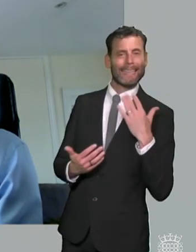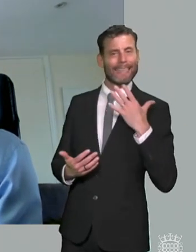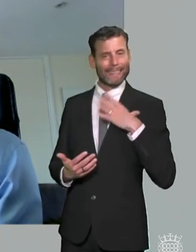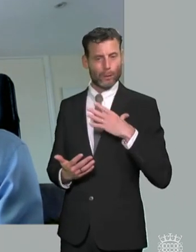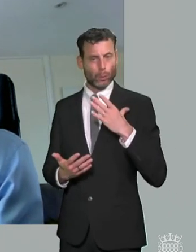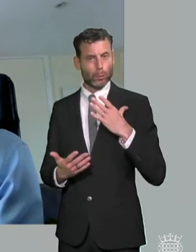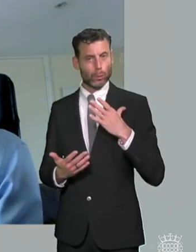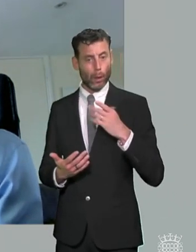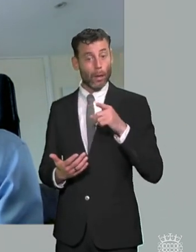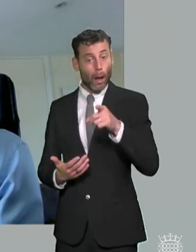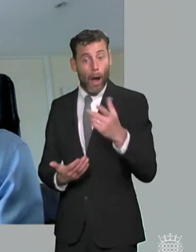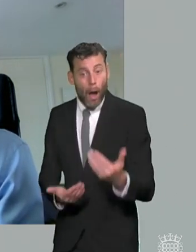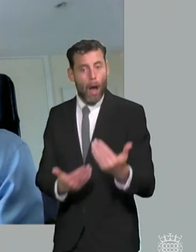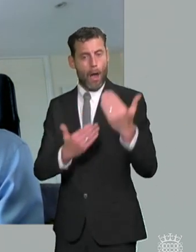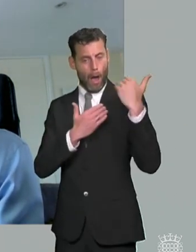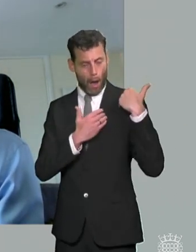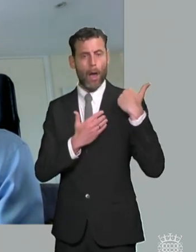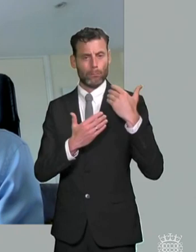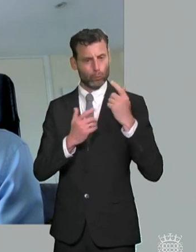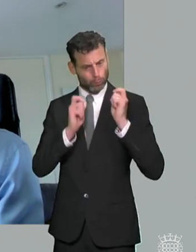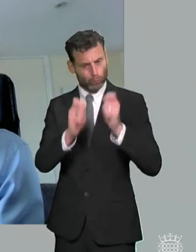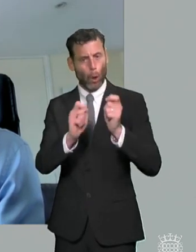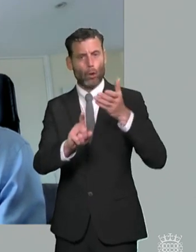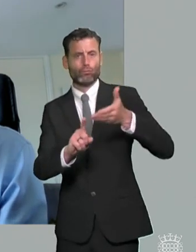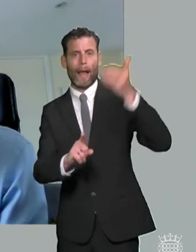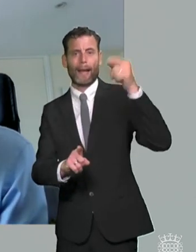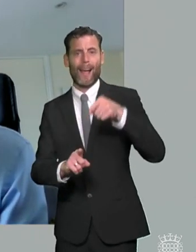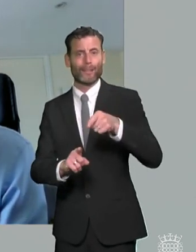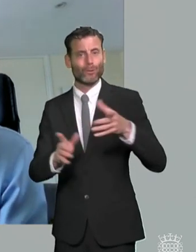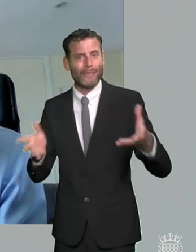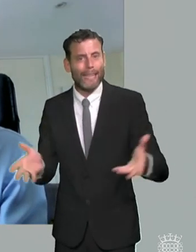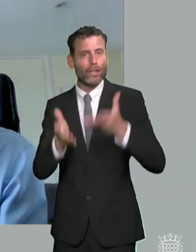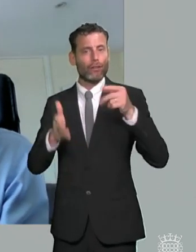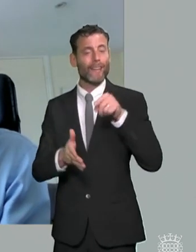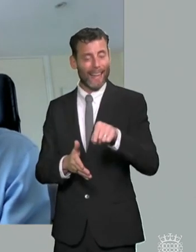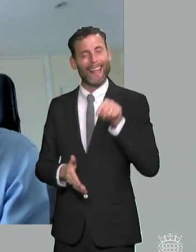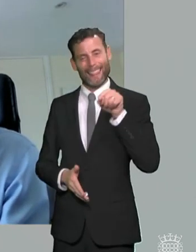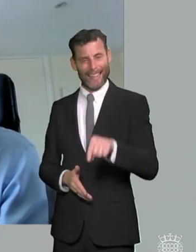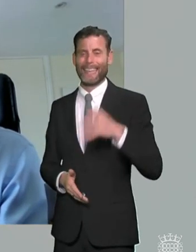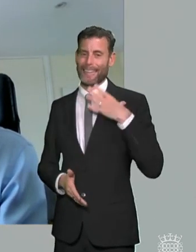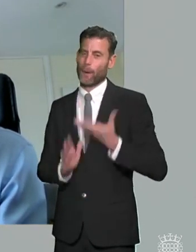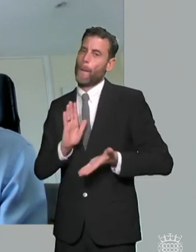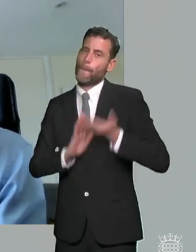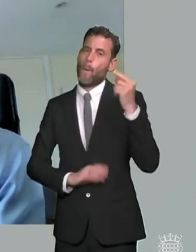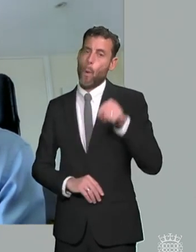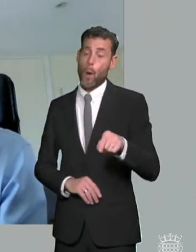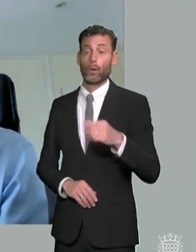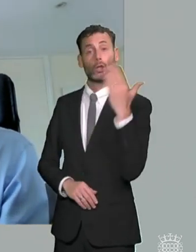i think this this this committee has got a very important role when it comes to the new schools white paper as well and assessing how that's going to change things because